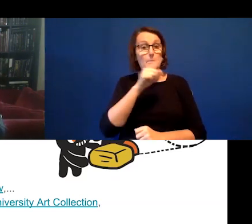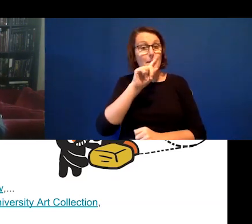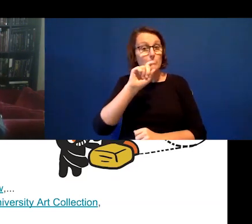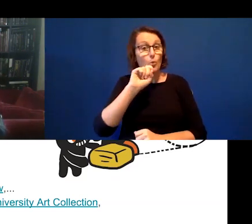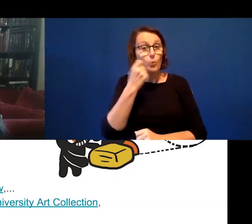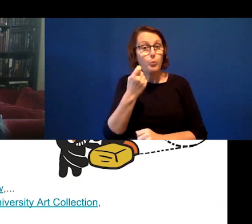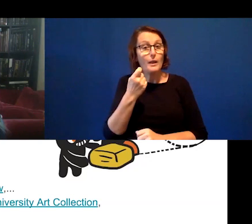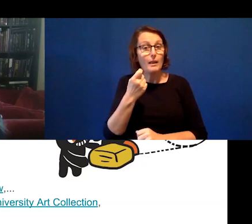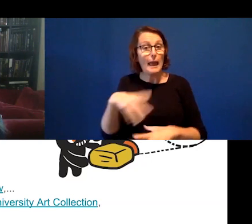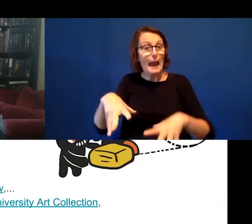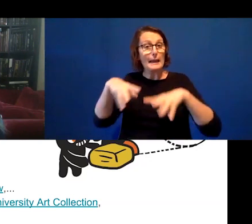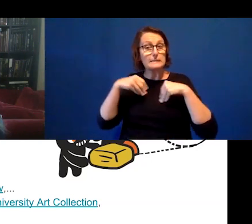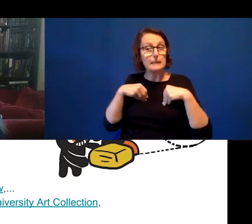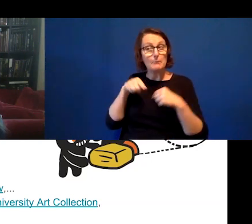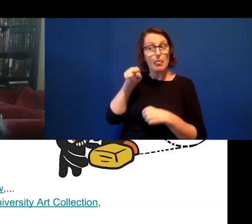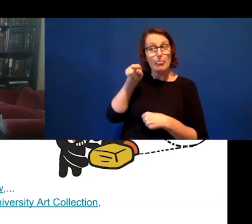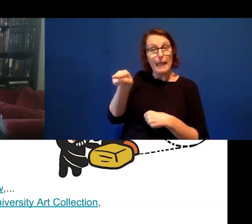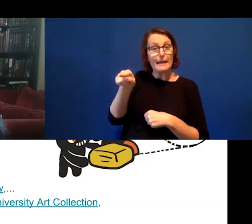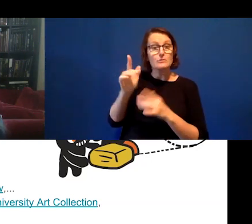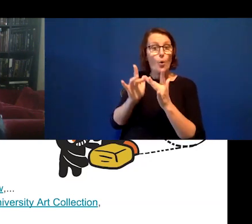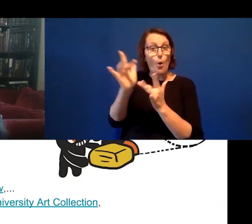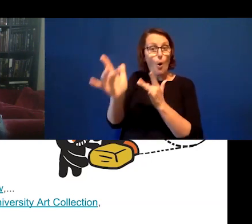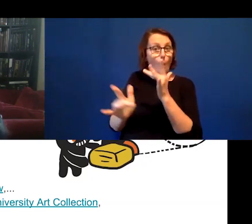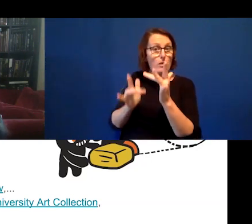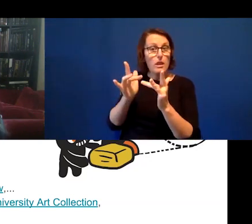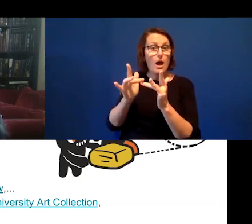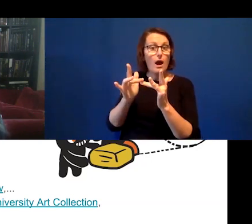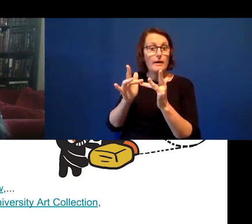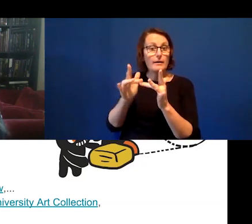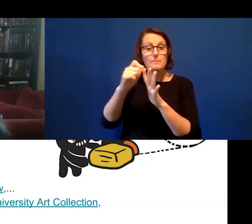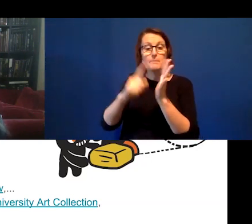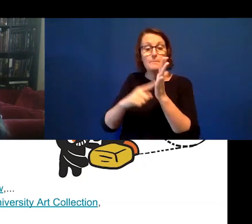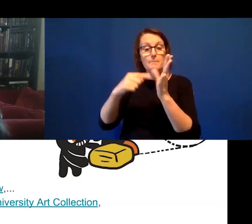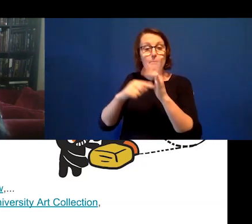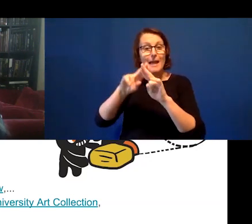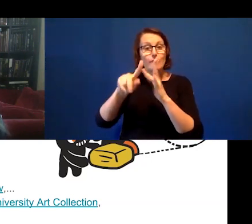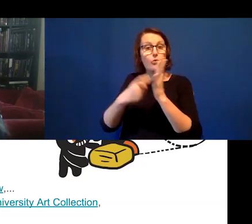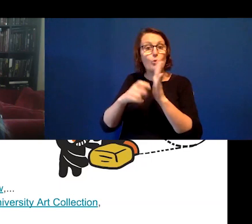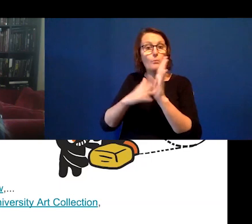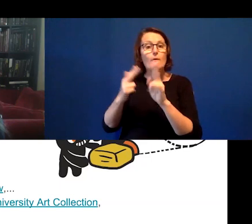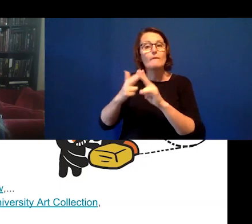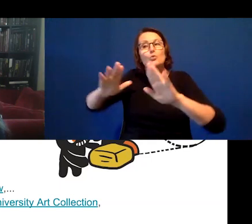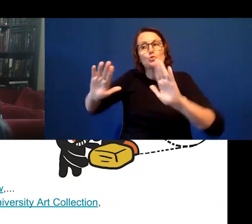to lesser known platforms for a specific period of time, for a short length of the project.